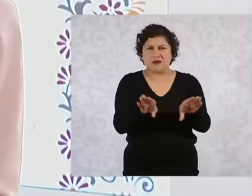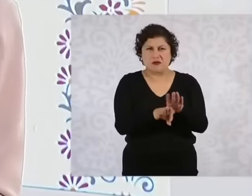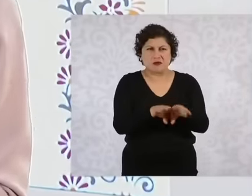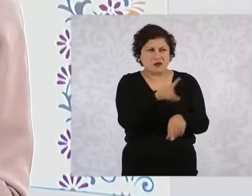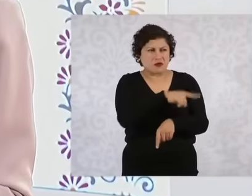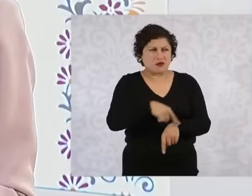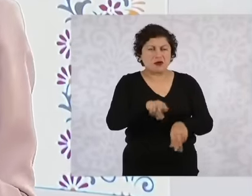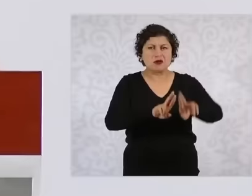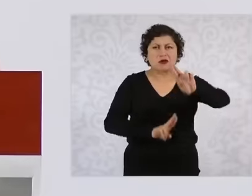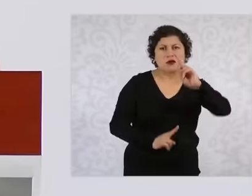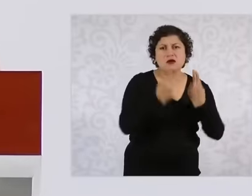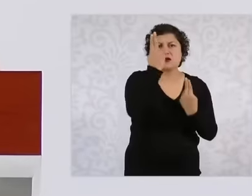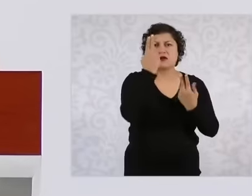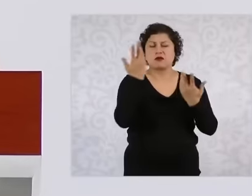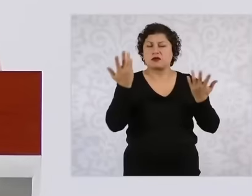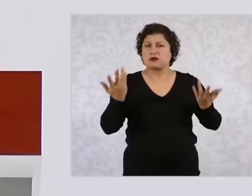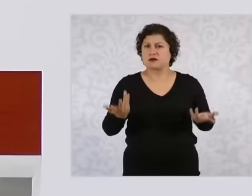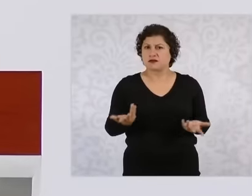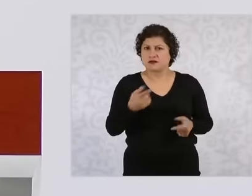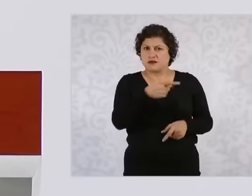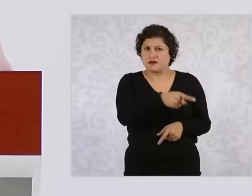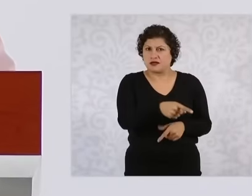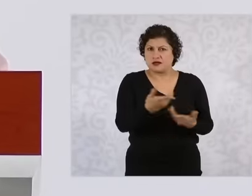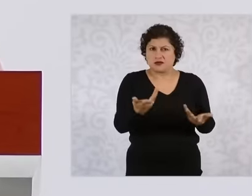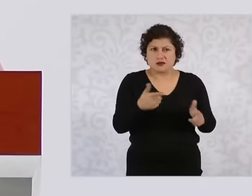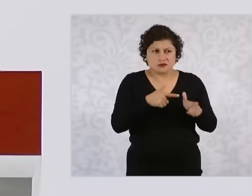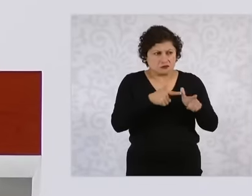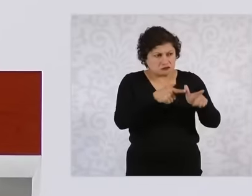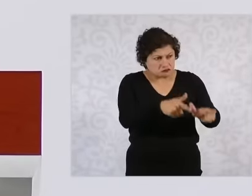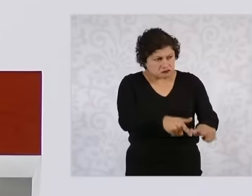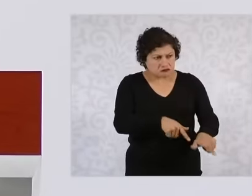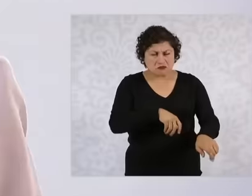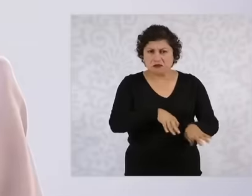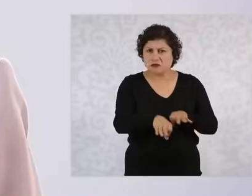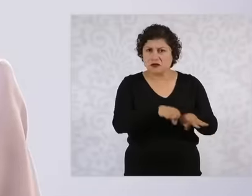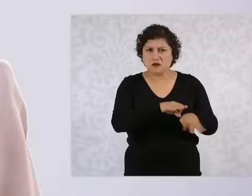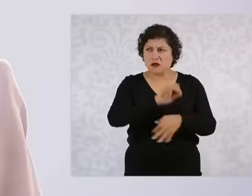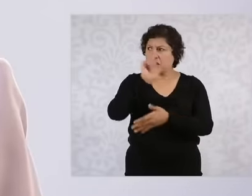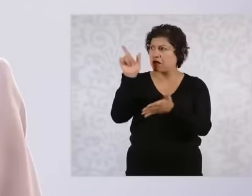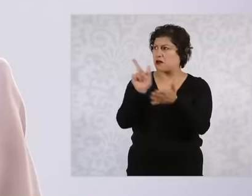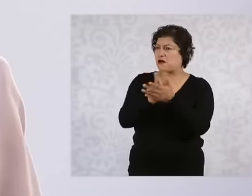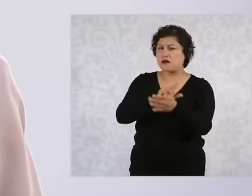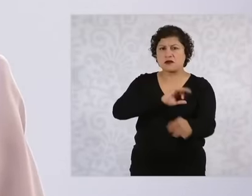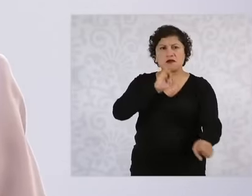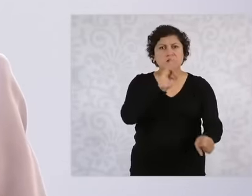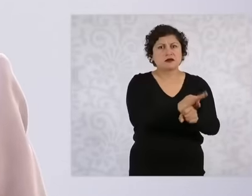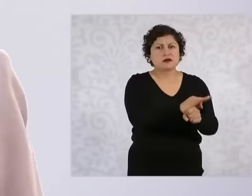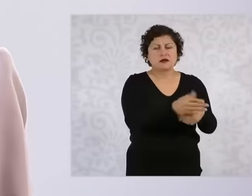everyone has, are going to be preserved, absolutely nothing is going to be taken away from them, so